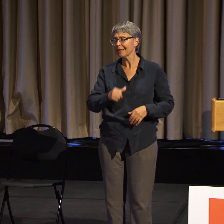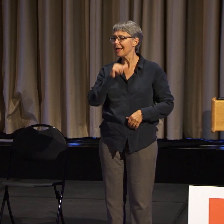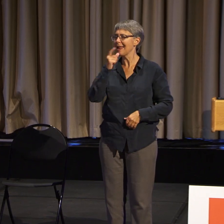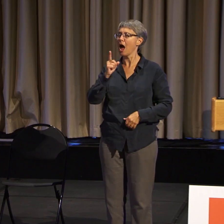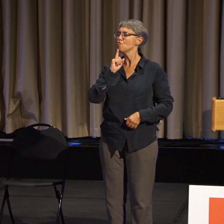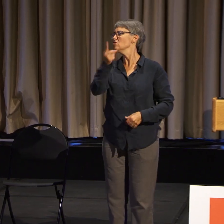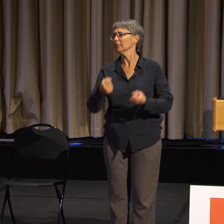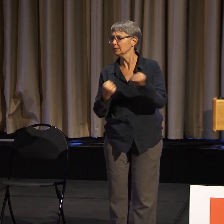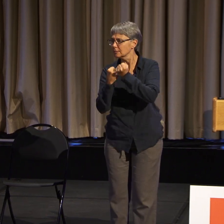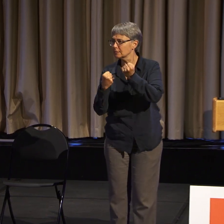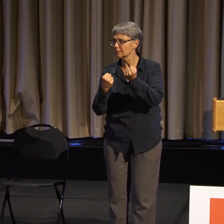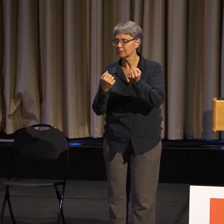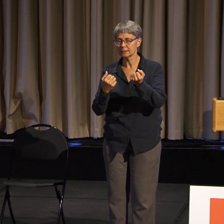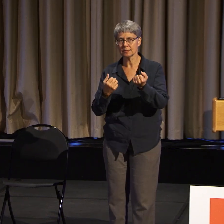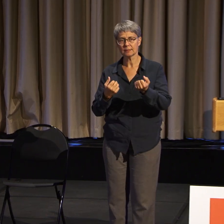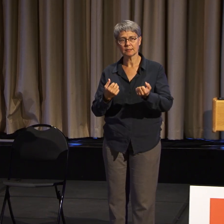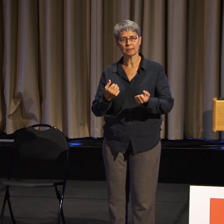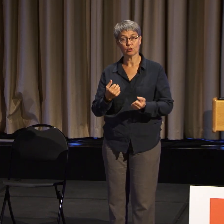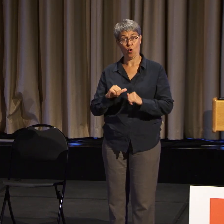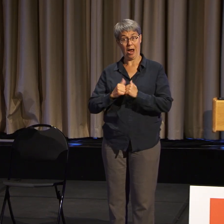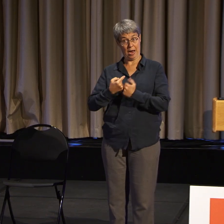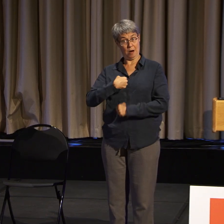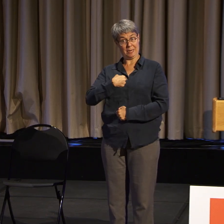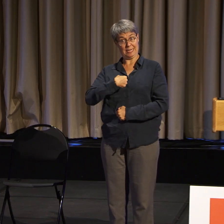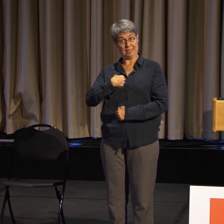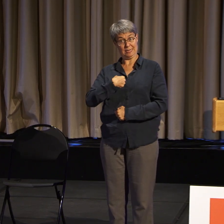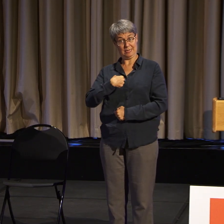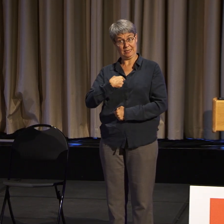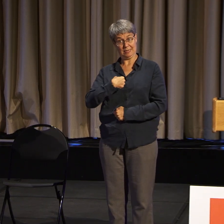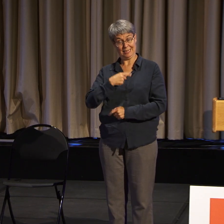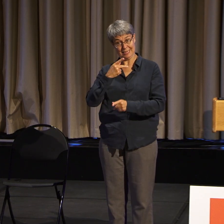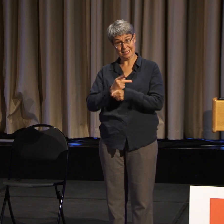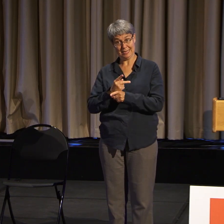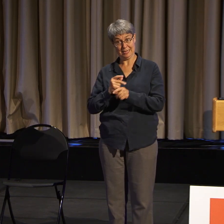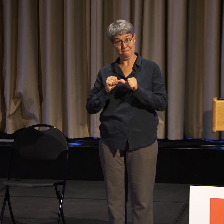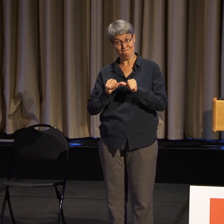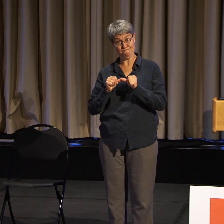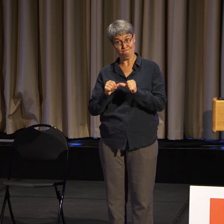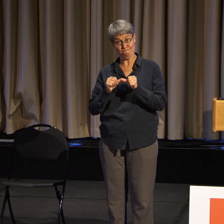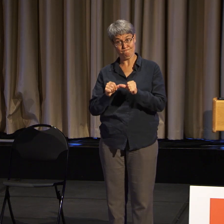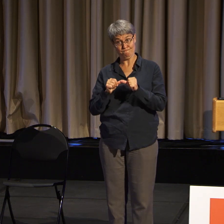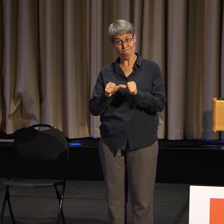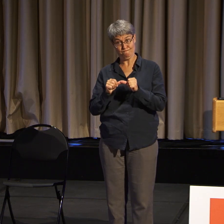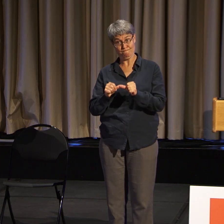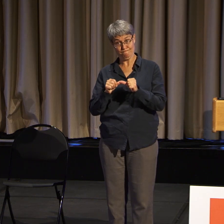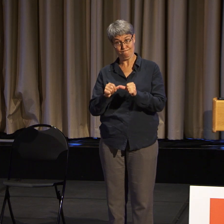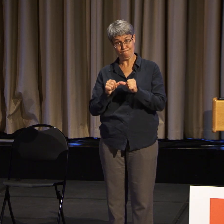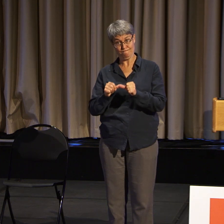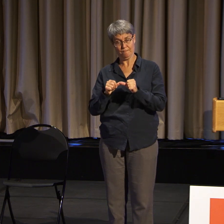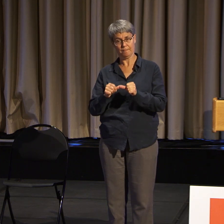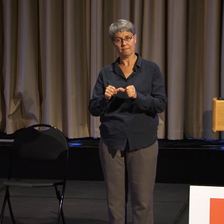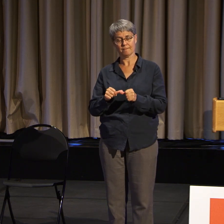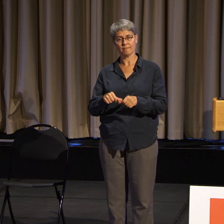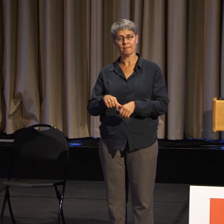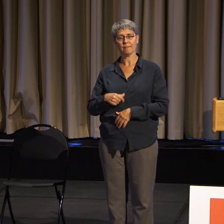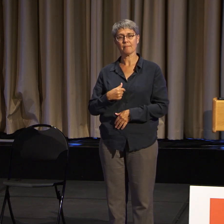And the only way for me to deal with that is to know that I can't give up.